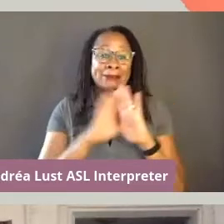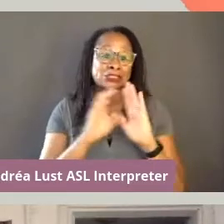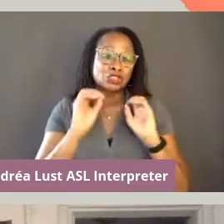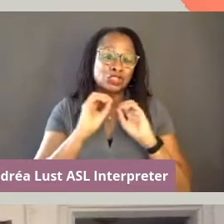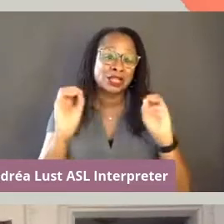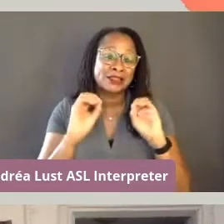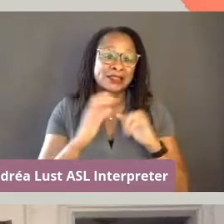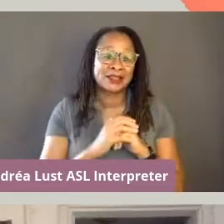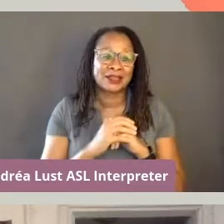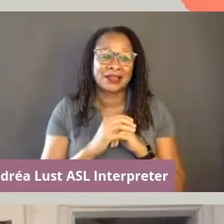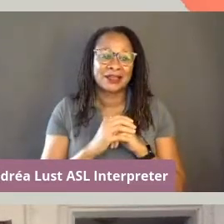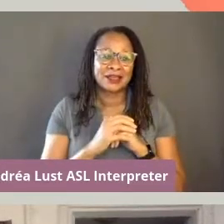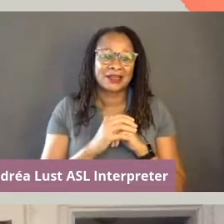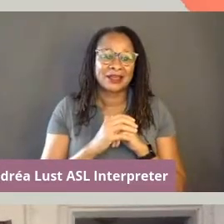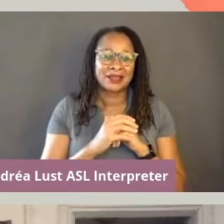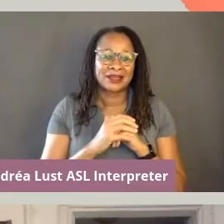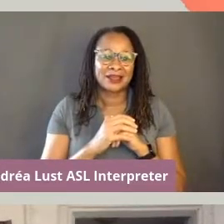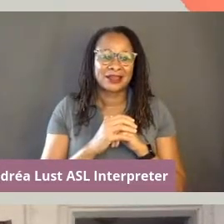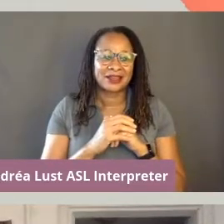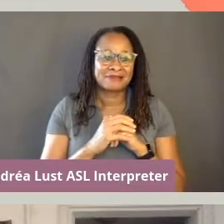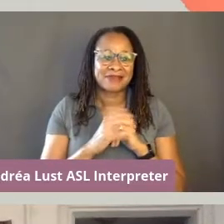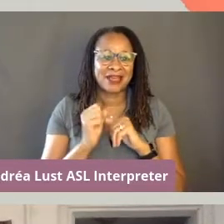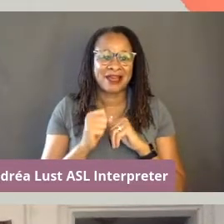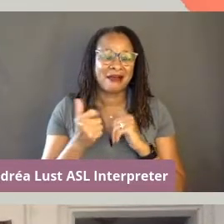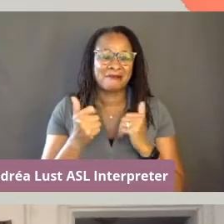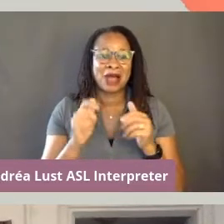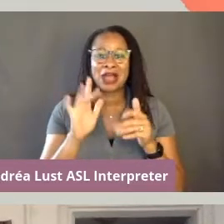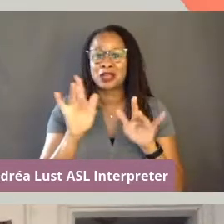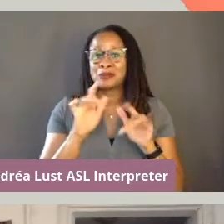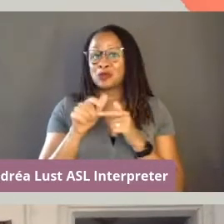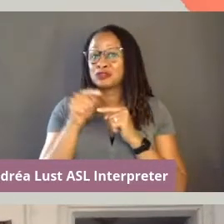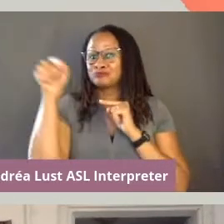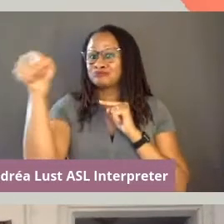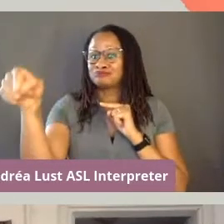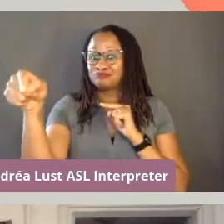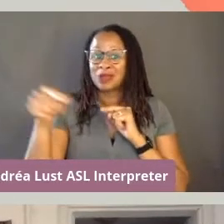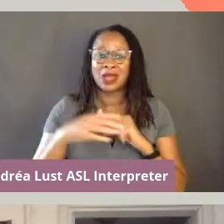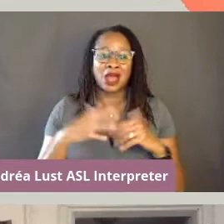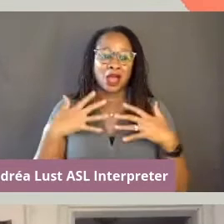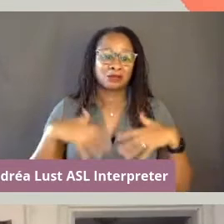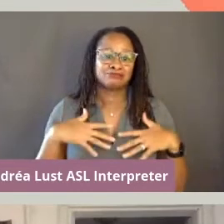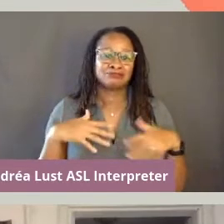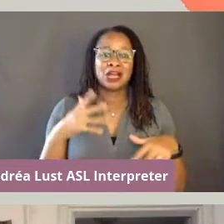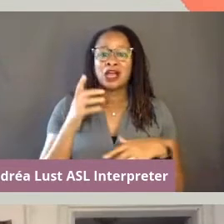My beautiful other side of the room and I am wearing a cream shirt